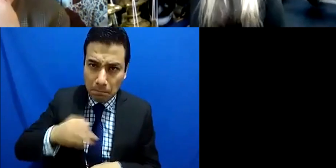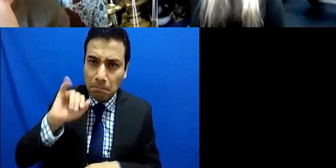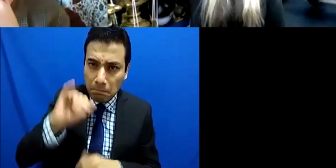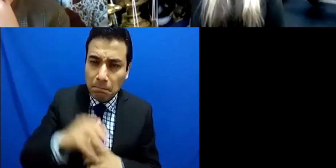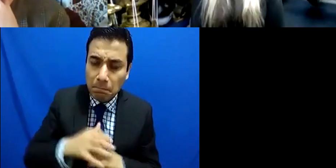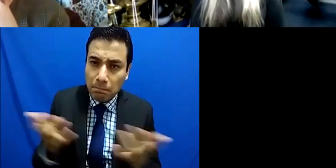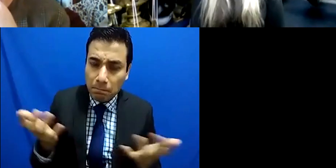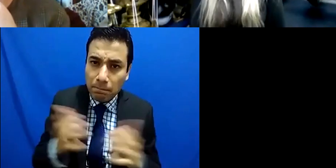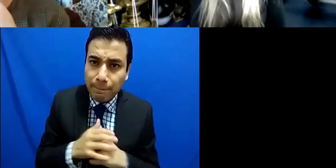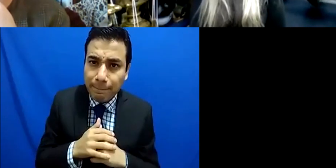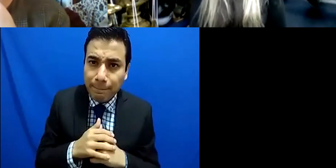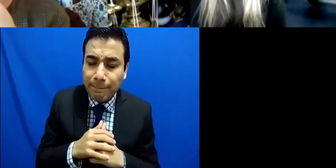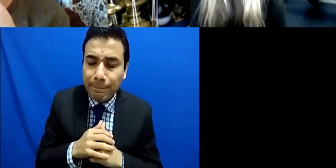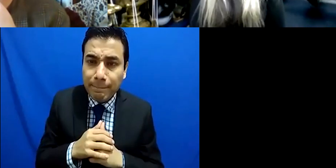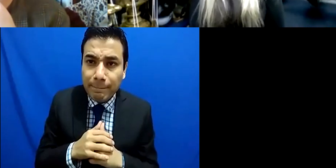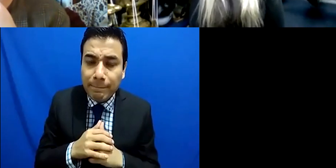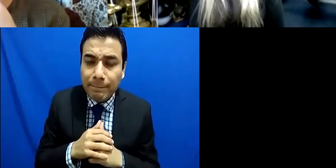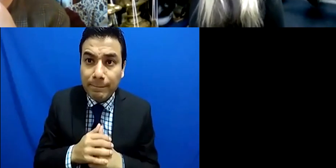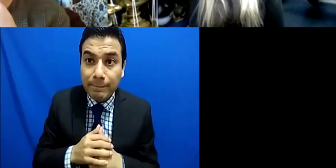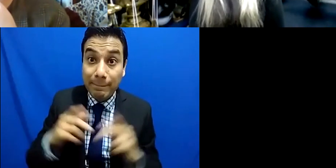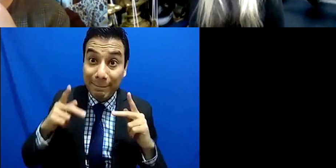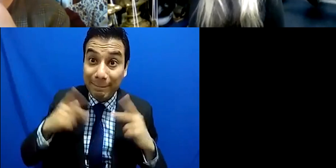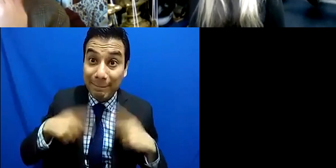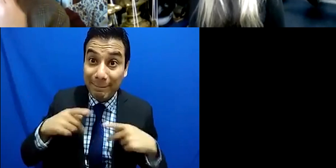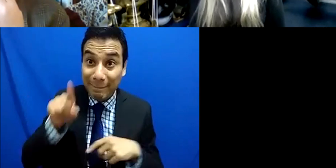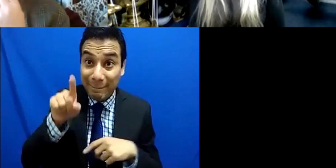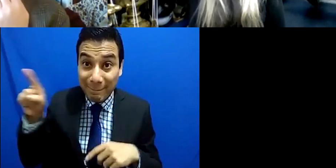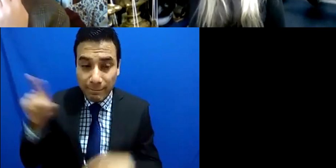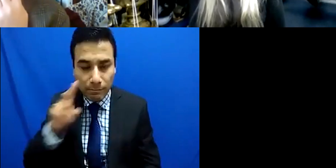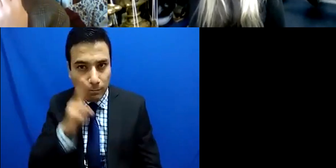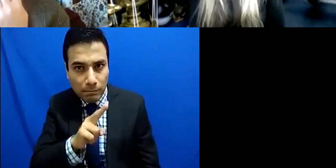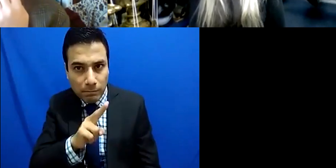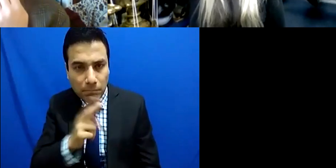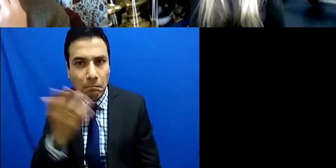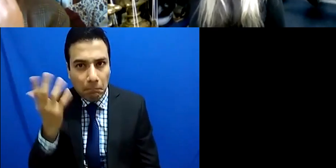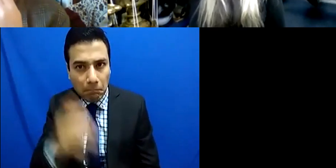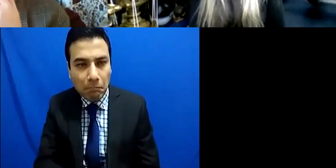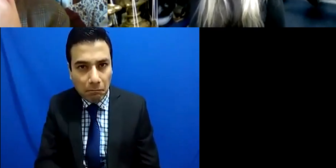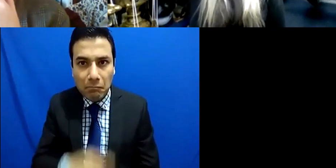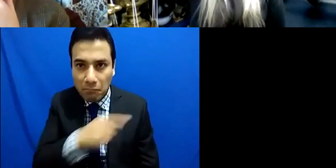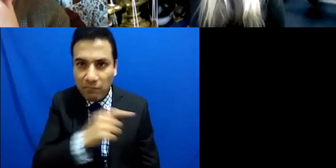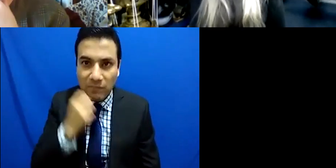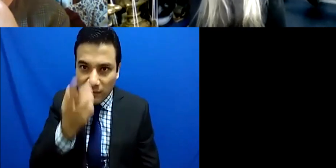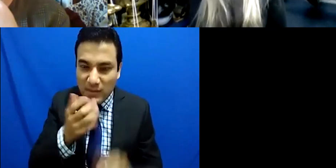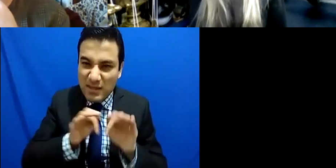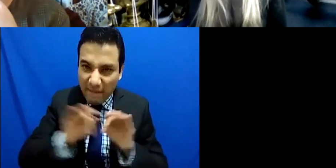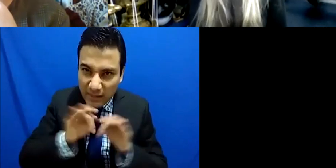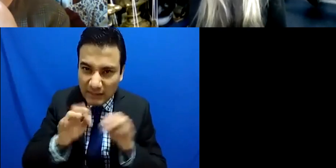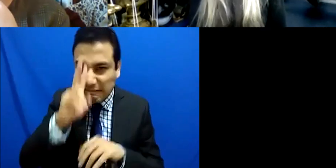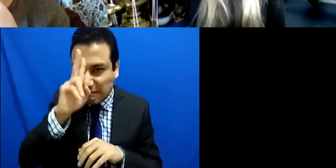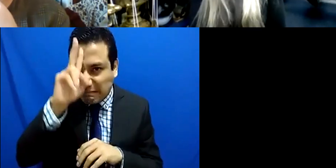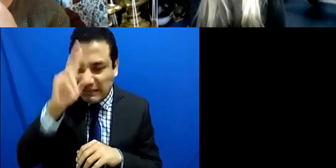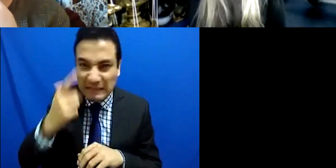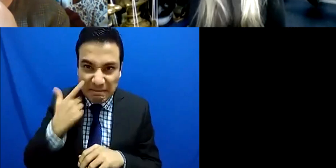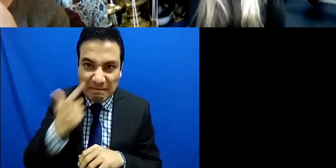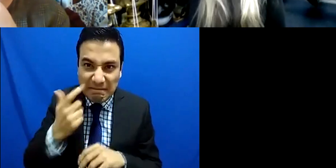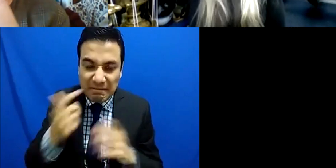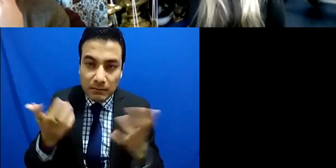and and just get on then they were absolutely fine I had such a good pool of teachers actually